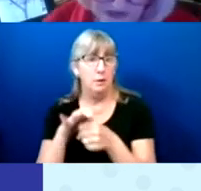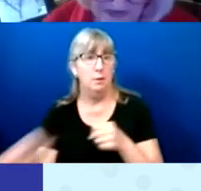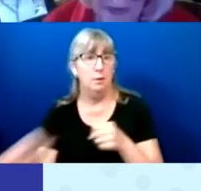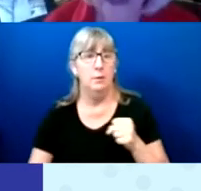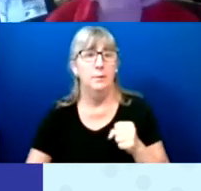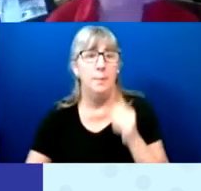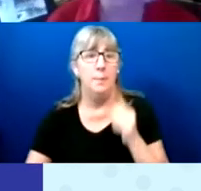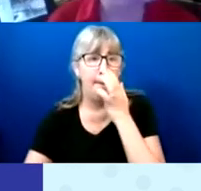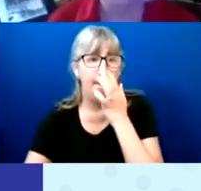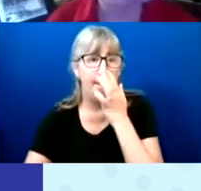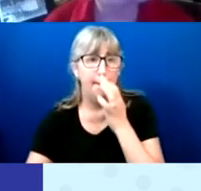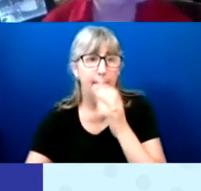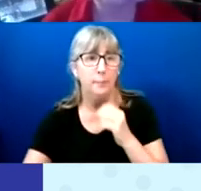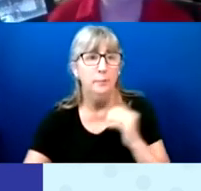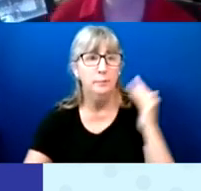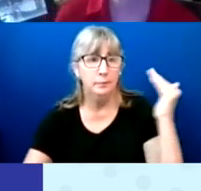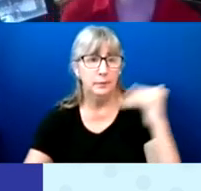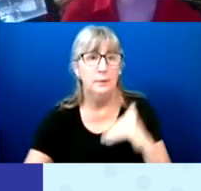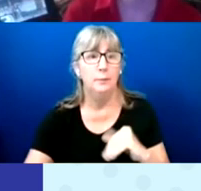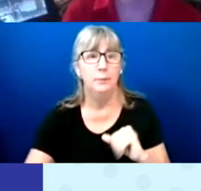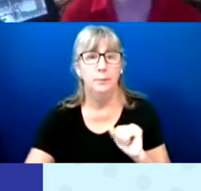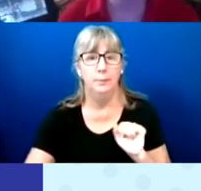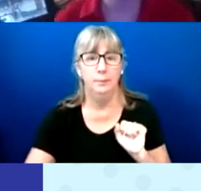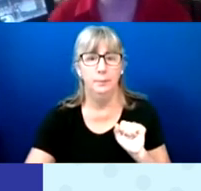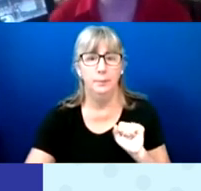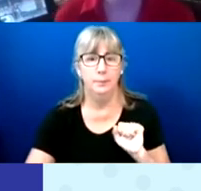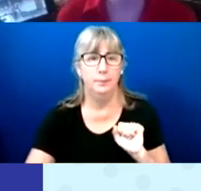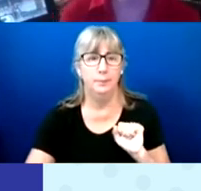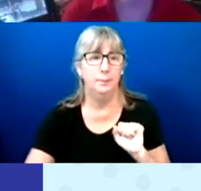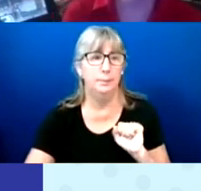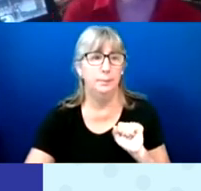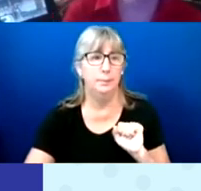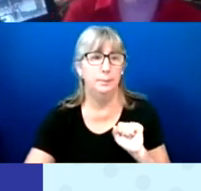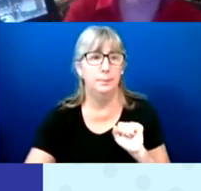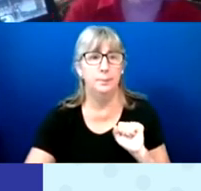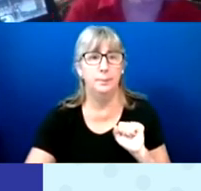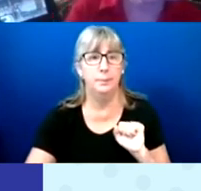Next slide.